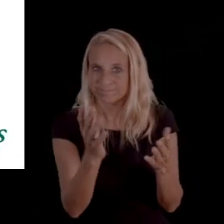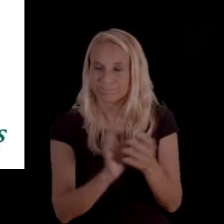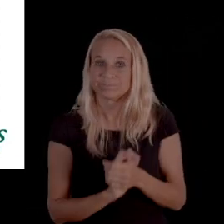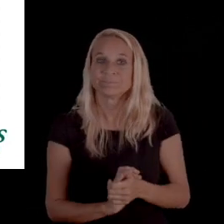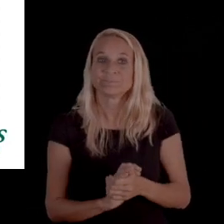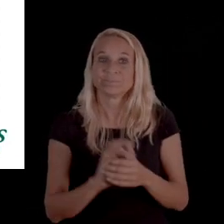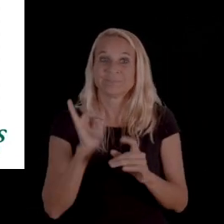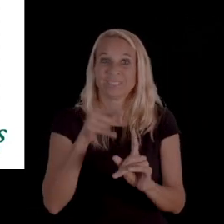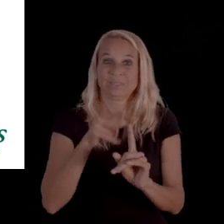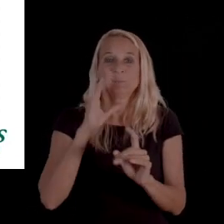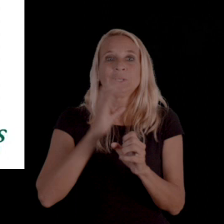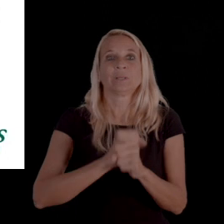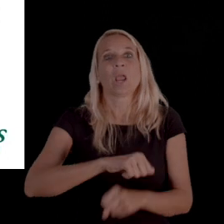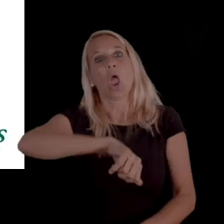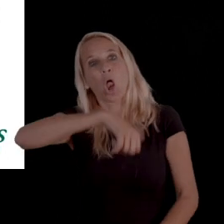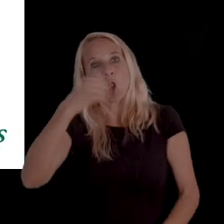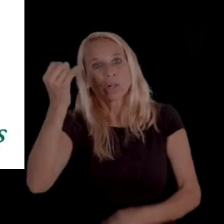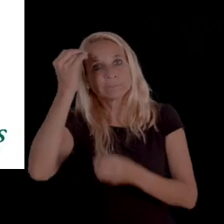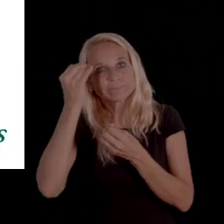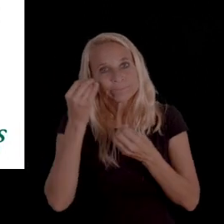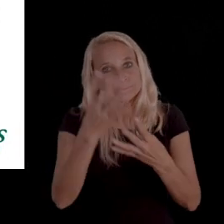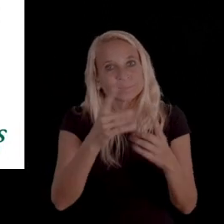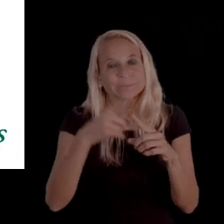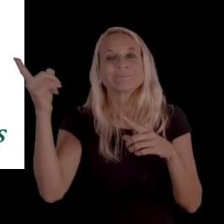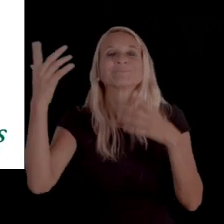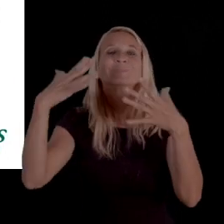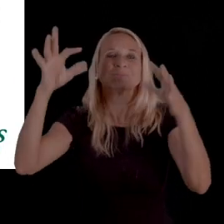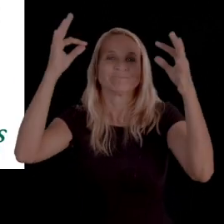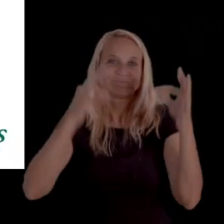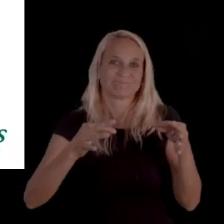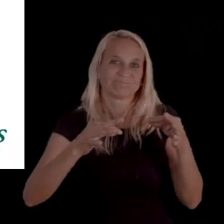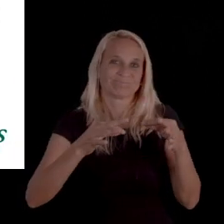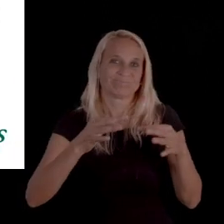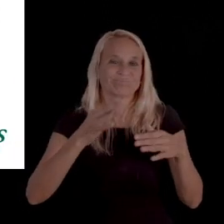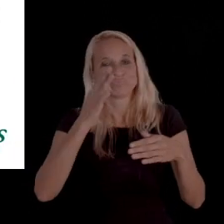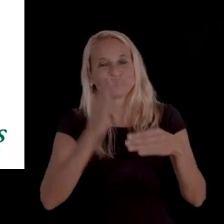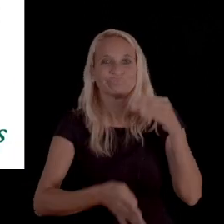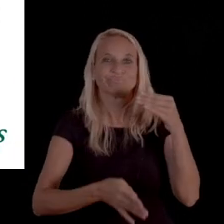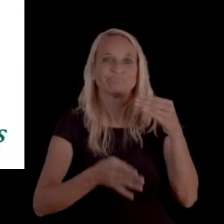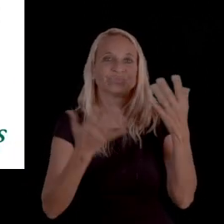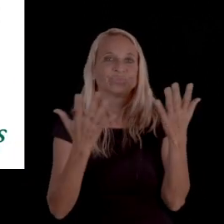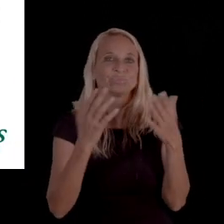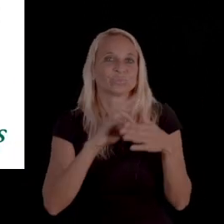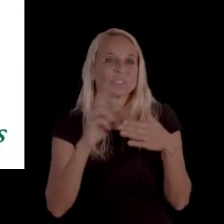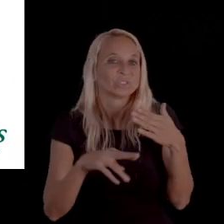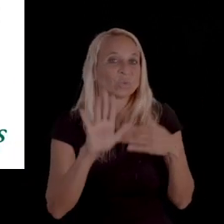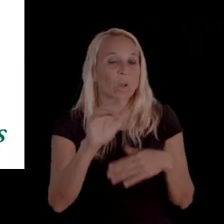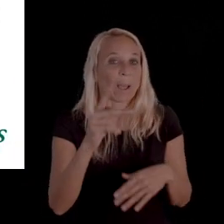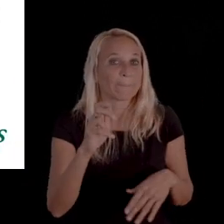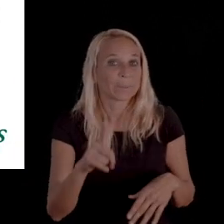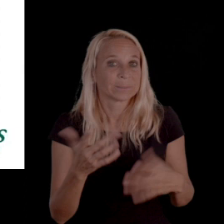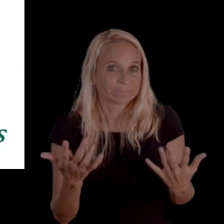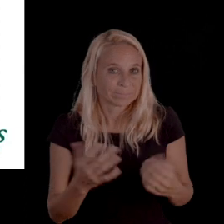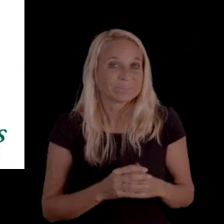All of this you'll receive yet another notice when they have determined the outcome of your appeal.